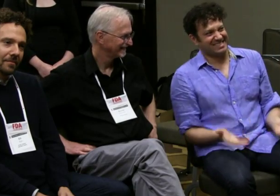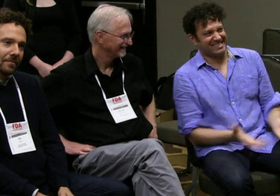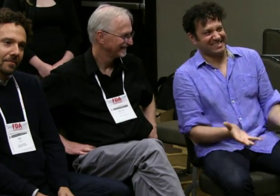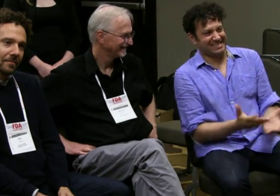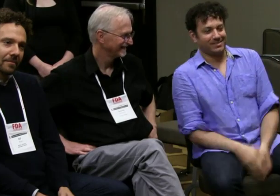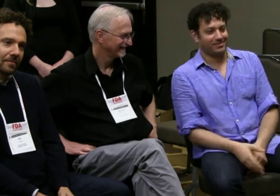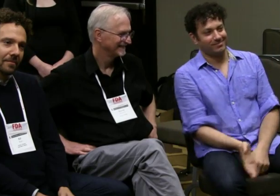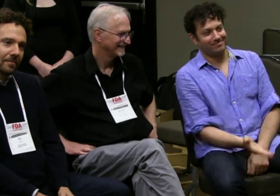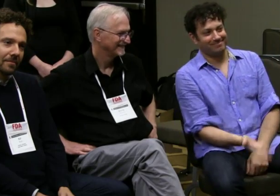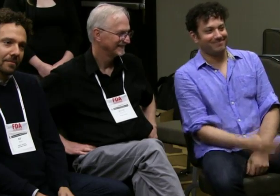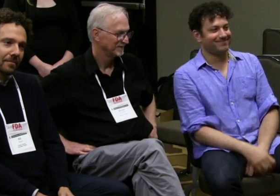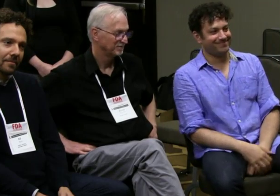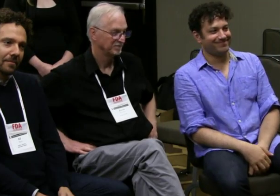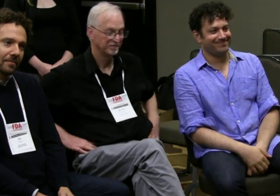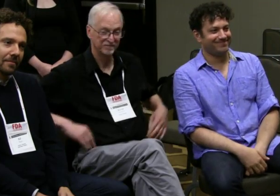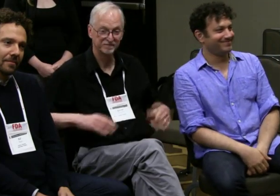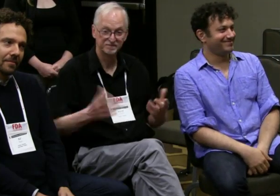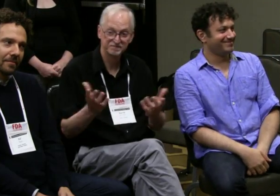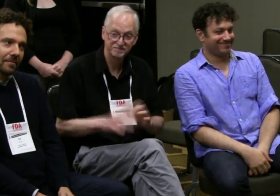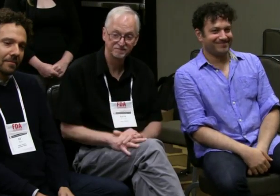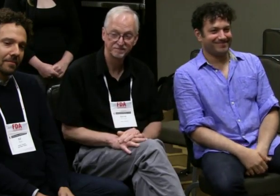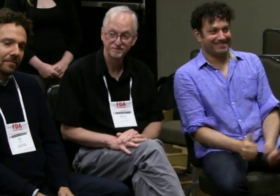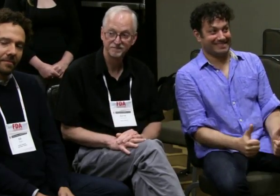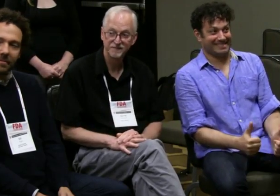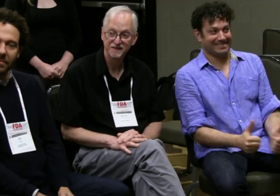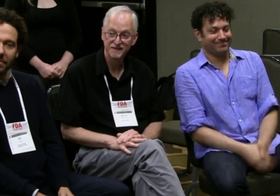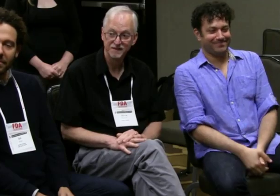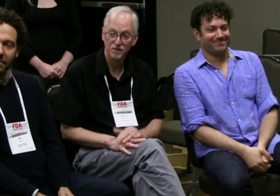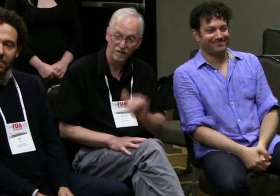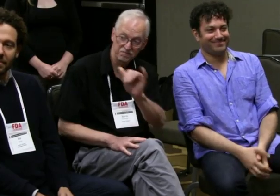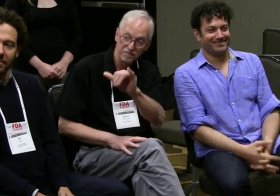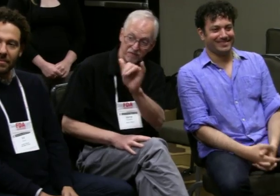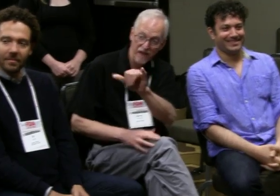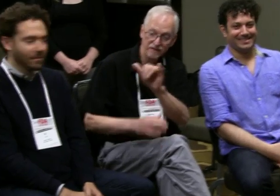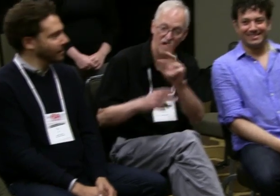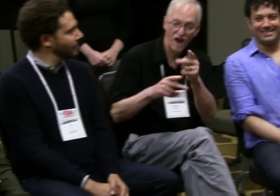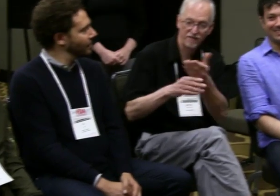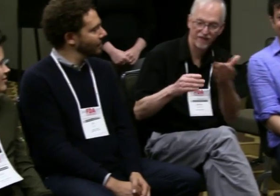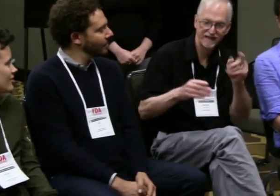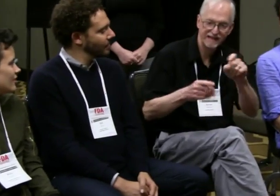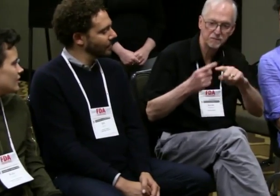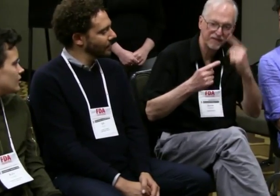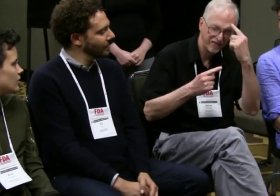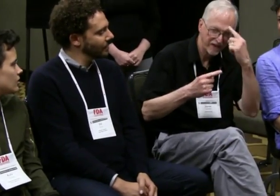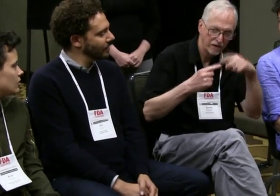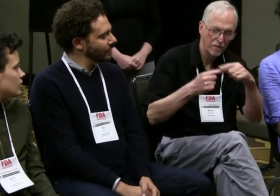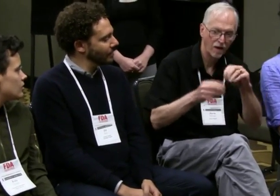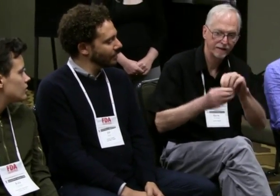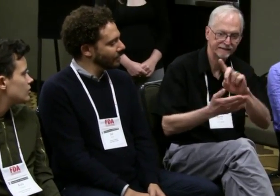Tech designers we're working with we're hoping that's going to be the new thing.